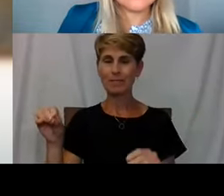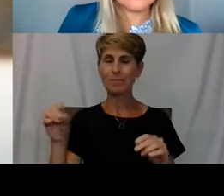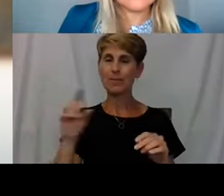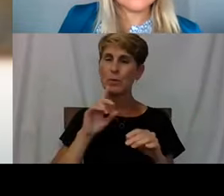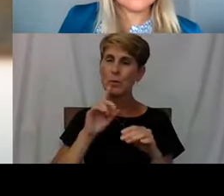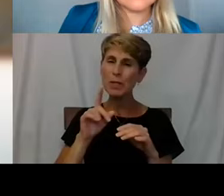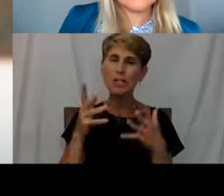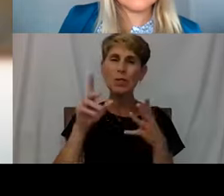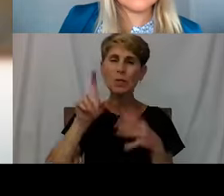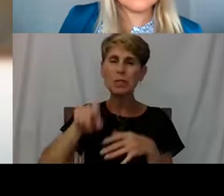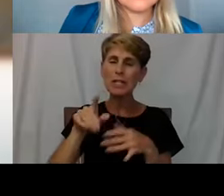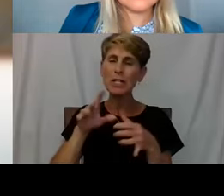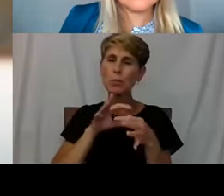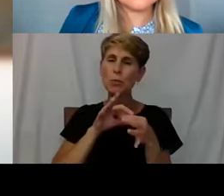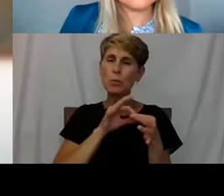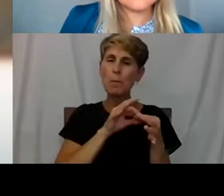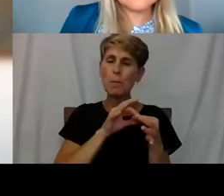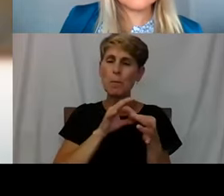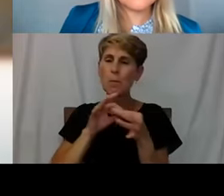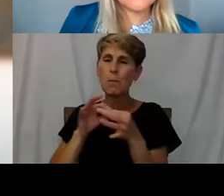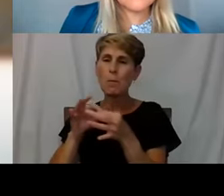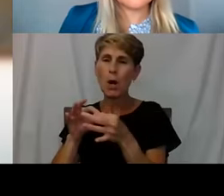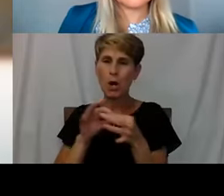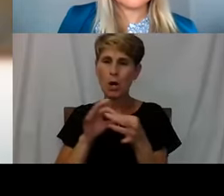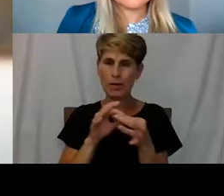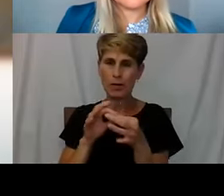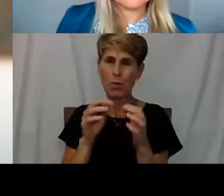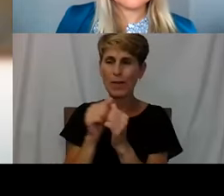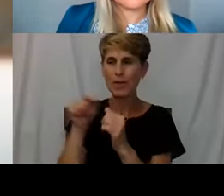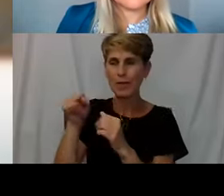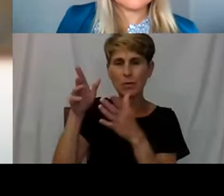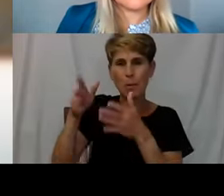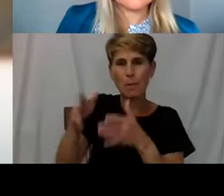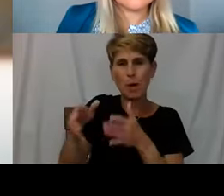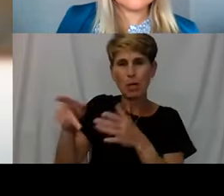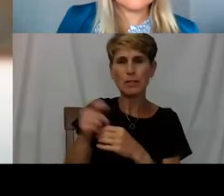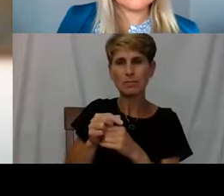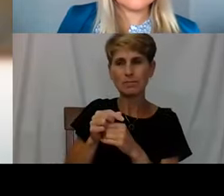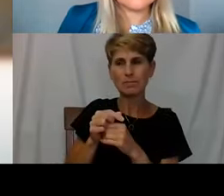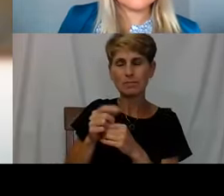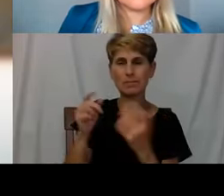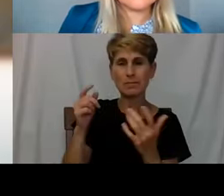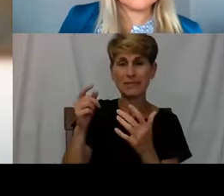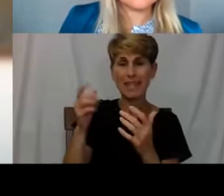with this person and letting them know that how they feel and what they want is valuable